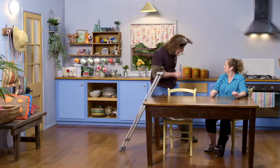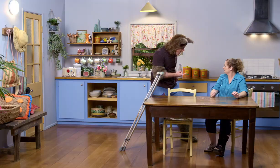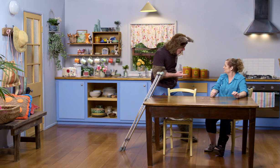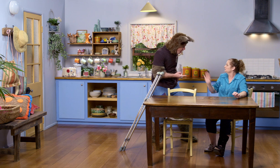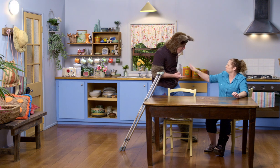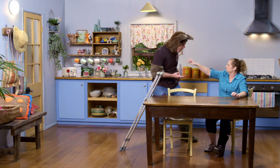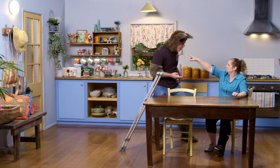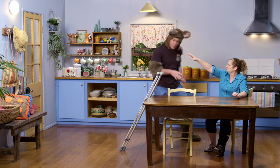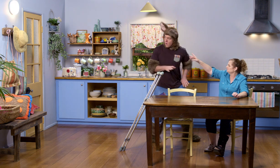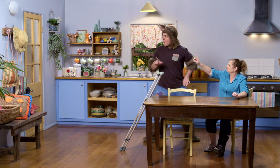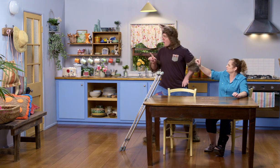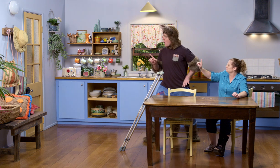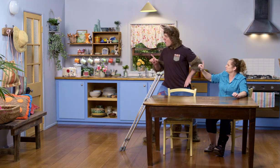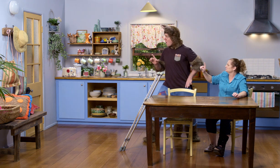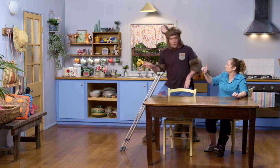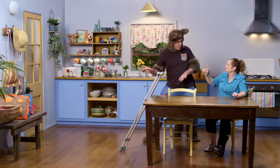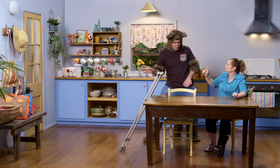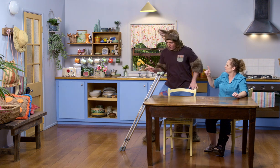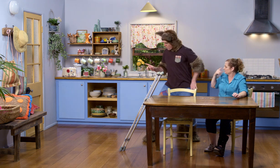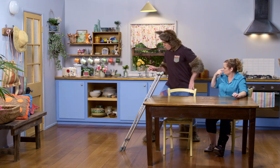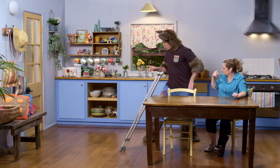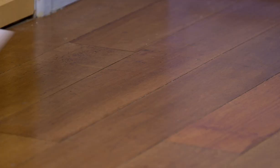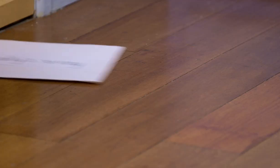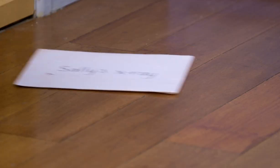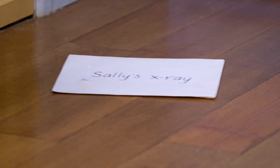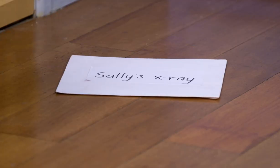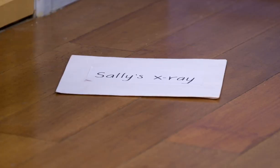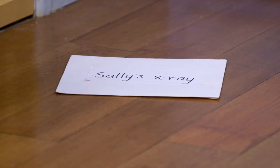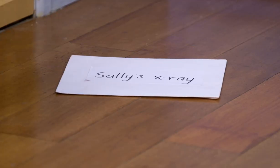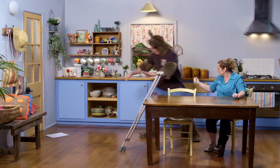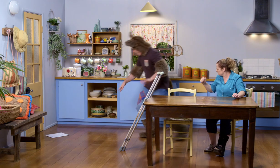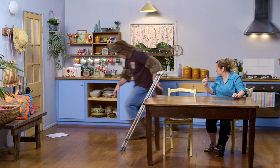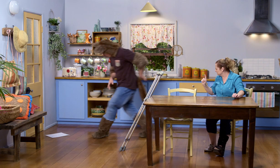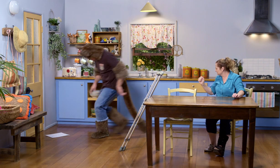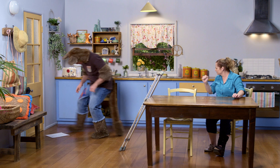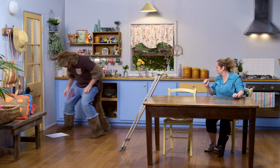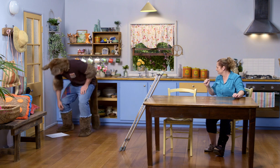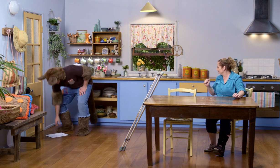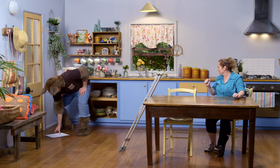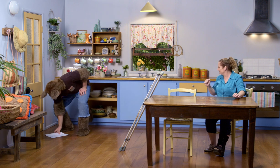Oh. What's that? Huh? Oh! Bring that over here, Possum.